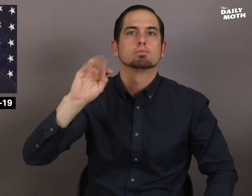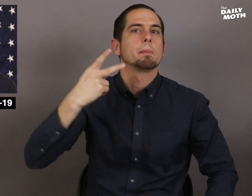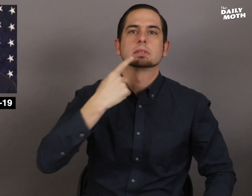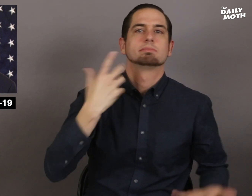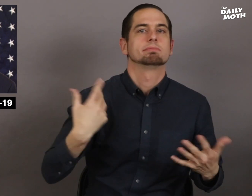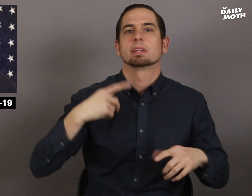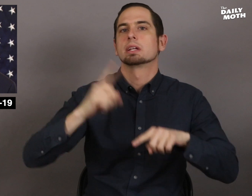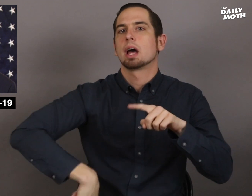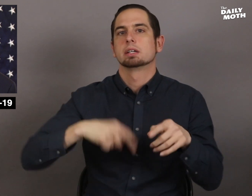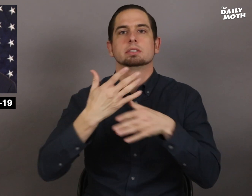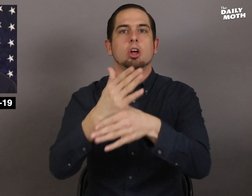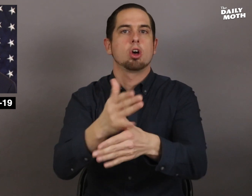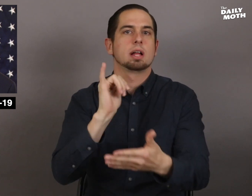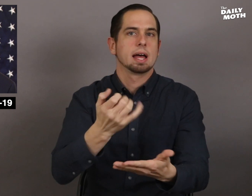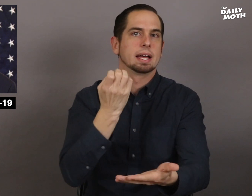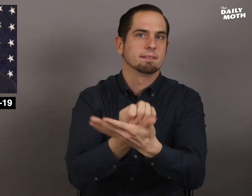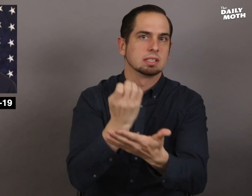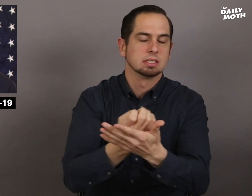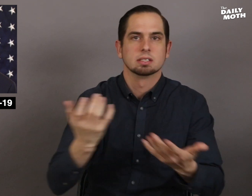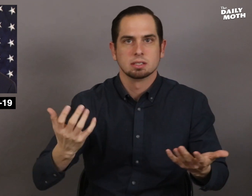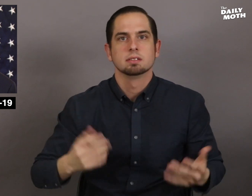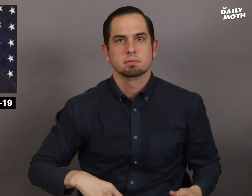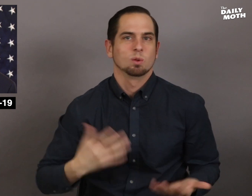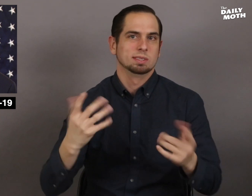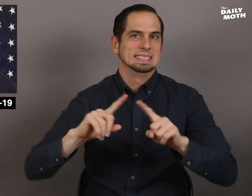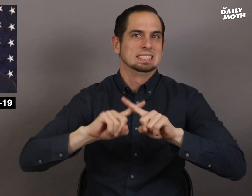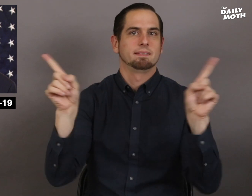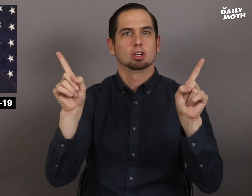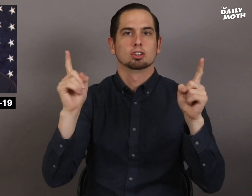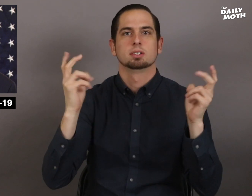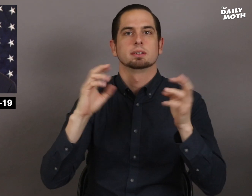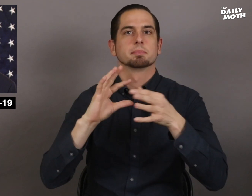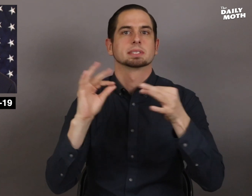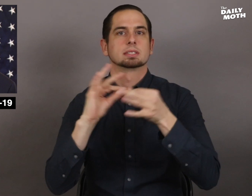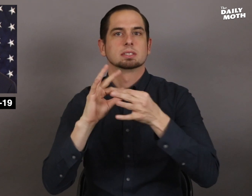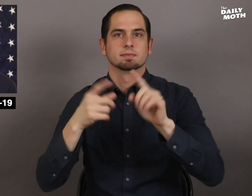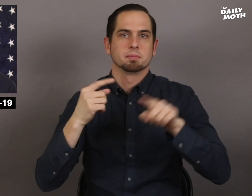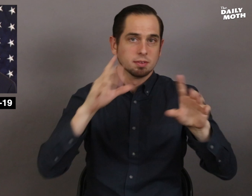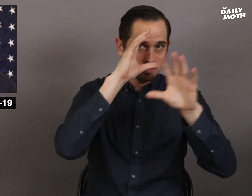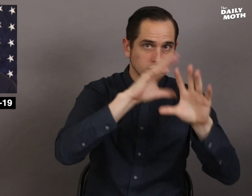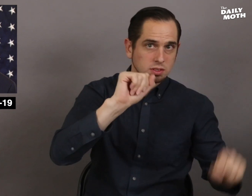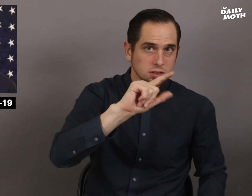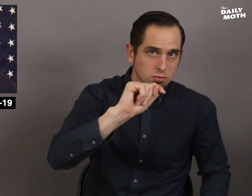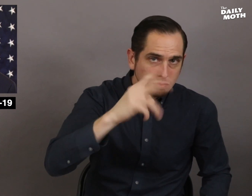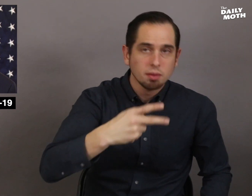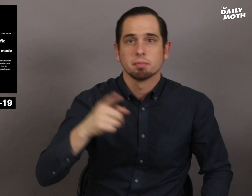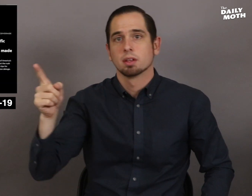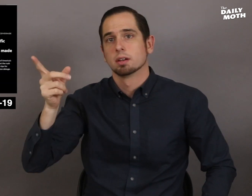but said he couldn't share the evidence. So, it's different messaging from President Trump and